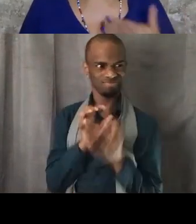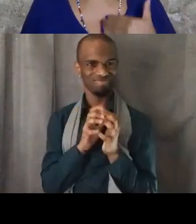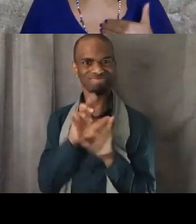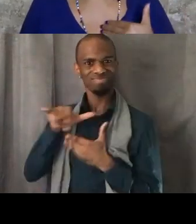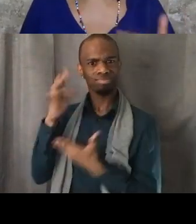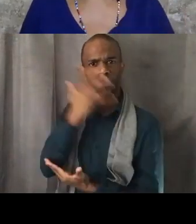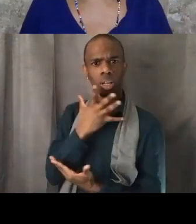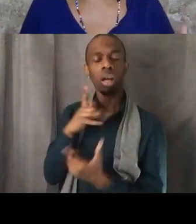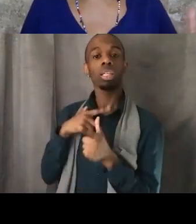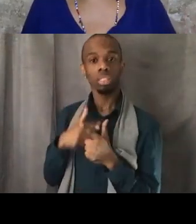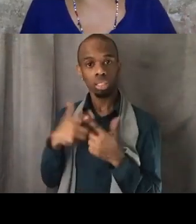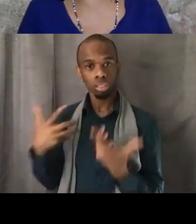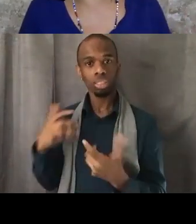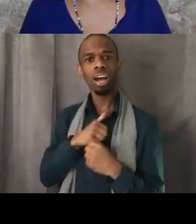that's my son's name in Trayvon's face